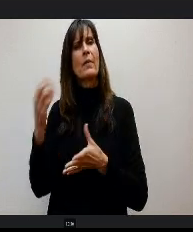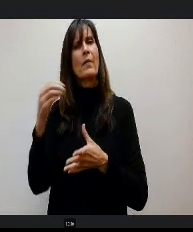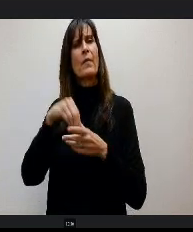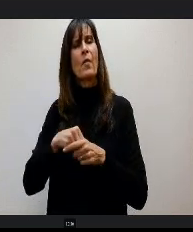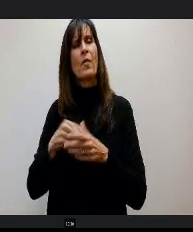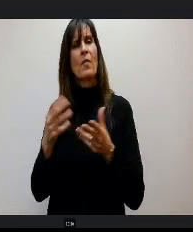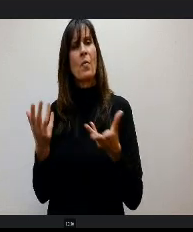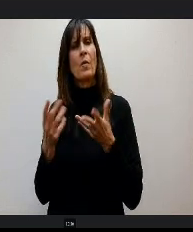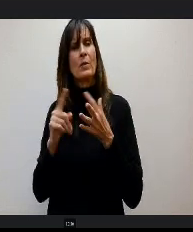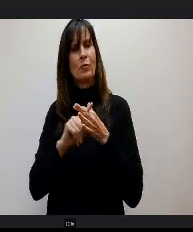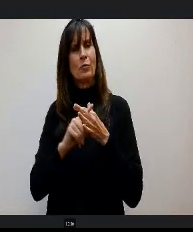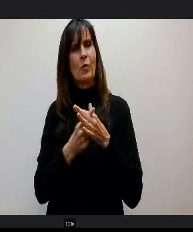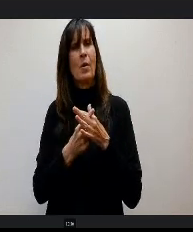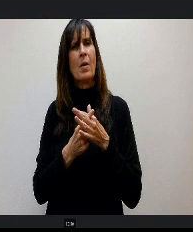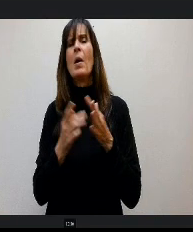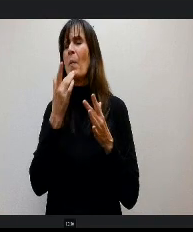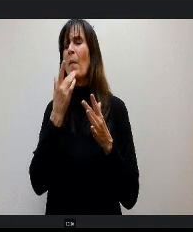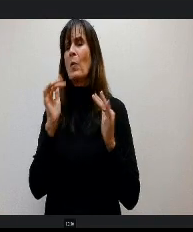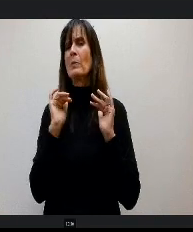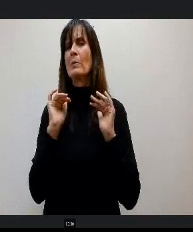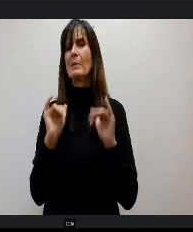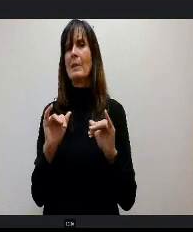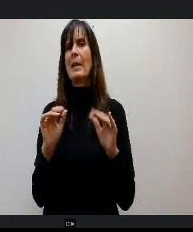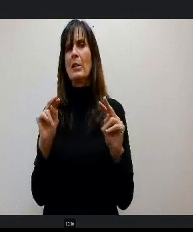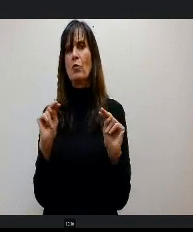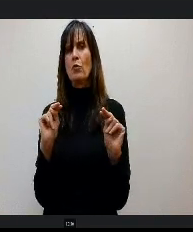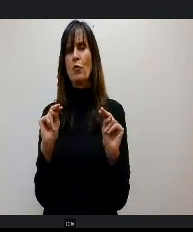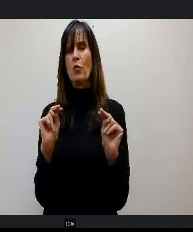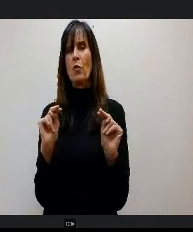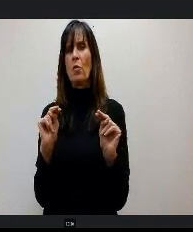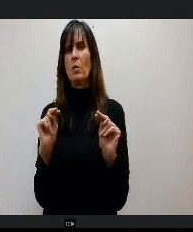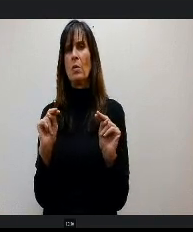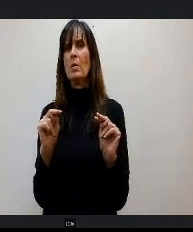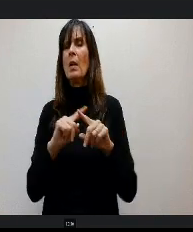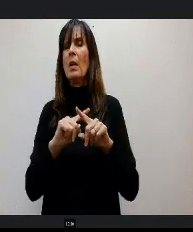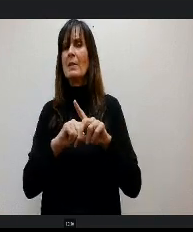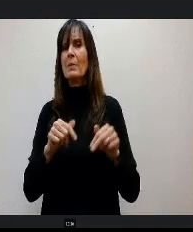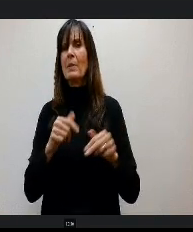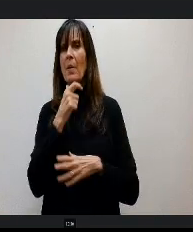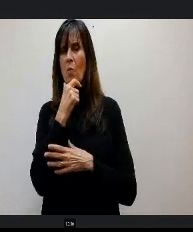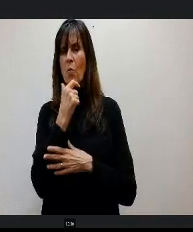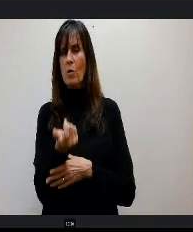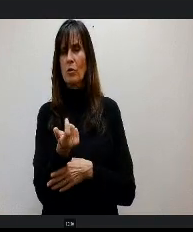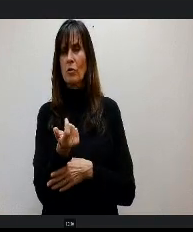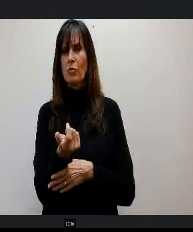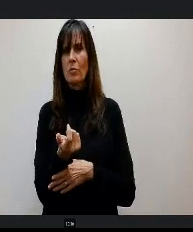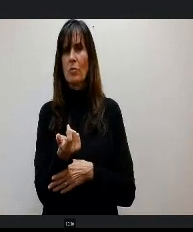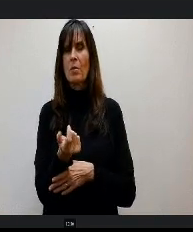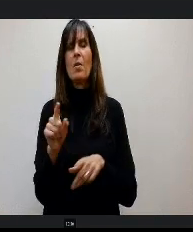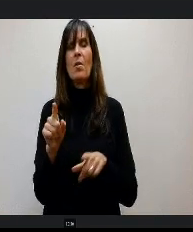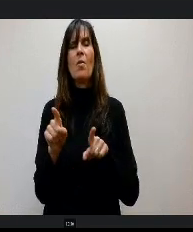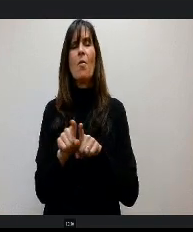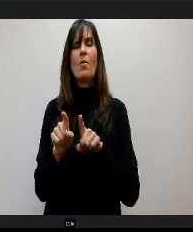neutral Monitor and I had the opportunity to be a part of a conversation with Speaker McCluskey and share